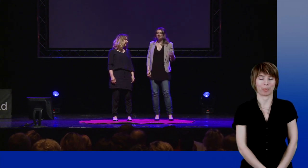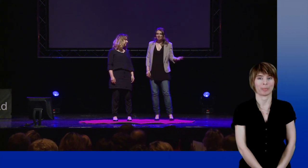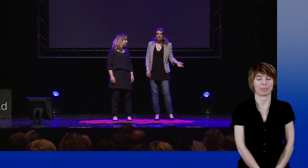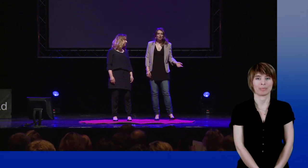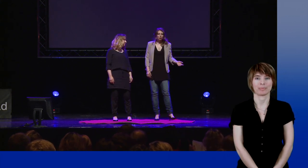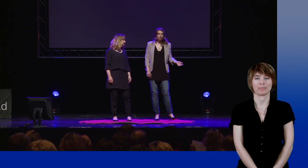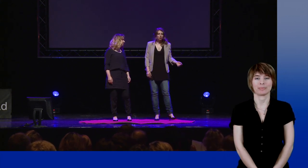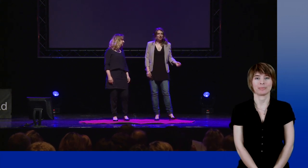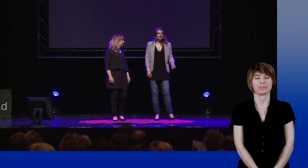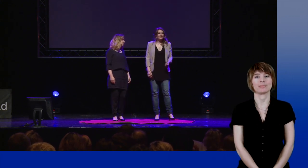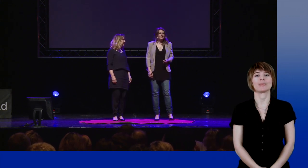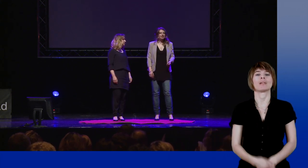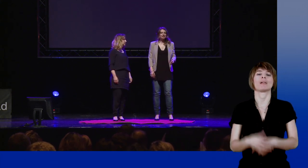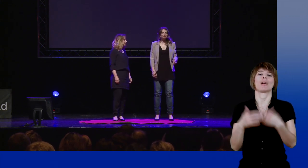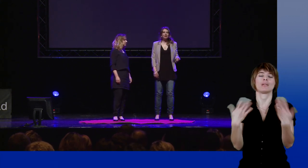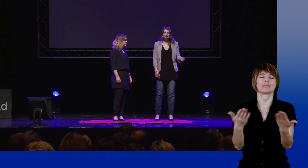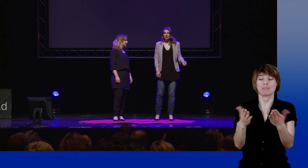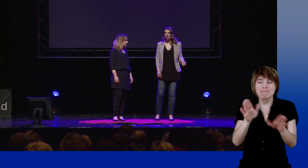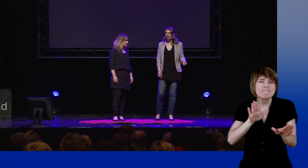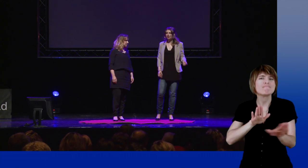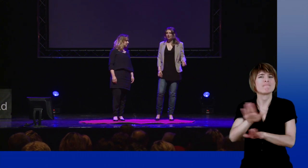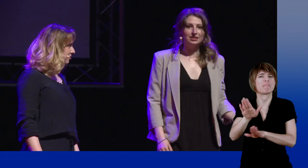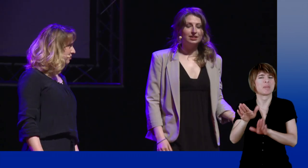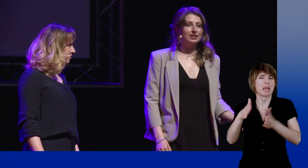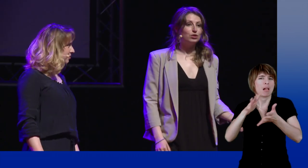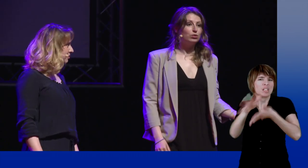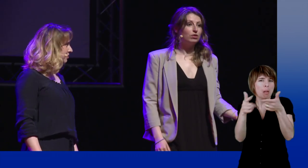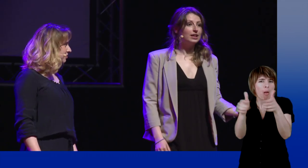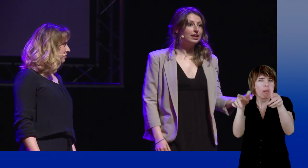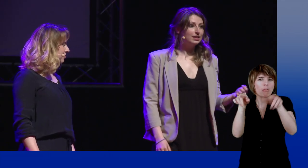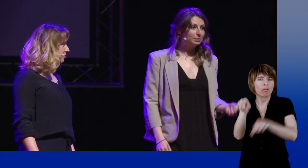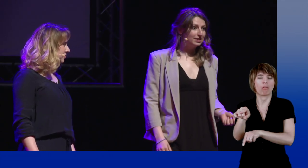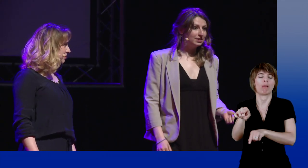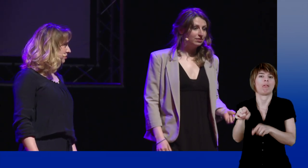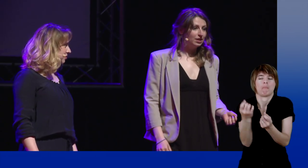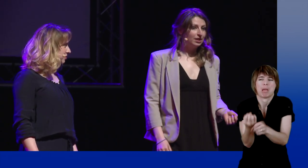Most important, the principal caracteristic of sign language is that it is an expressive language,